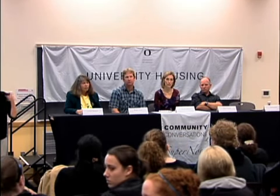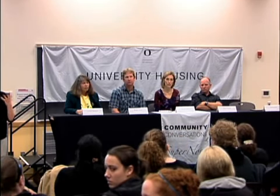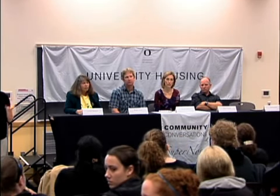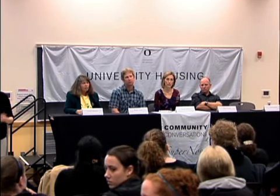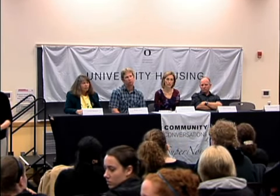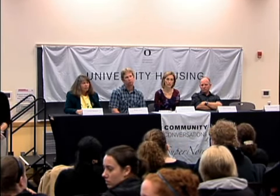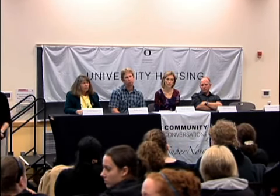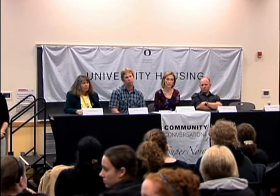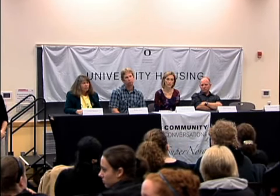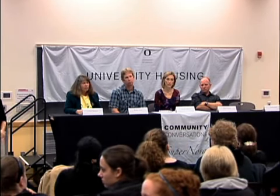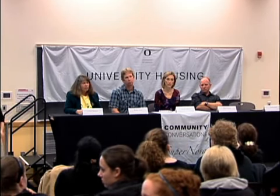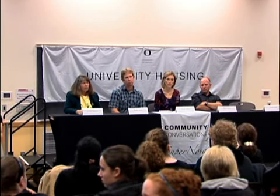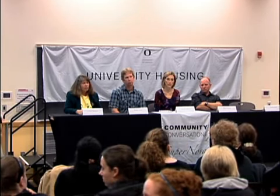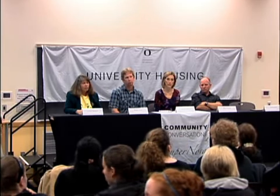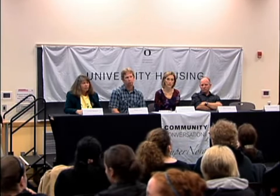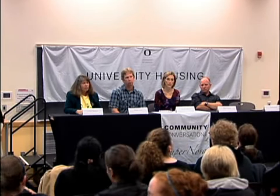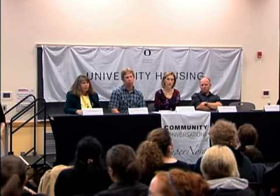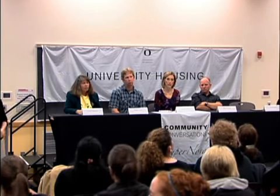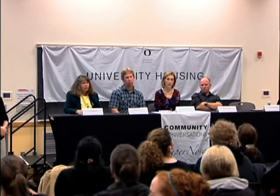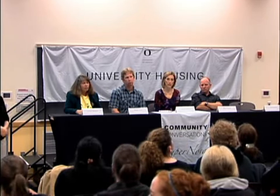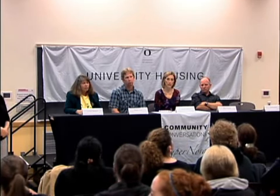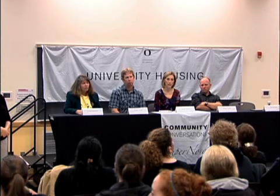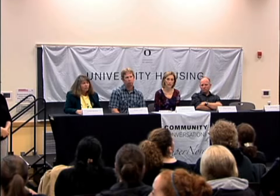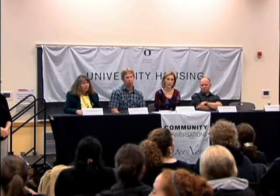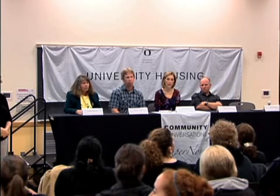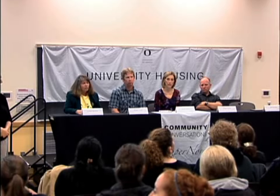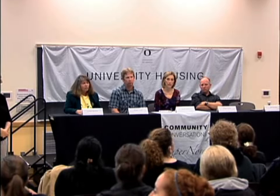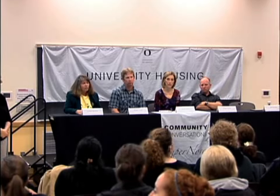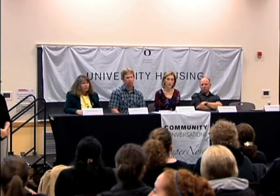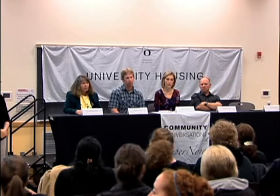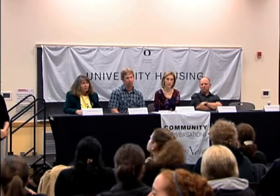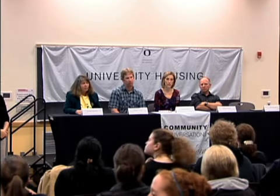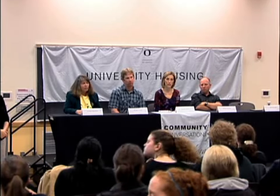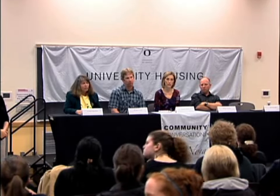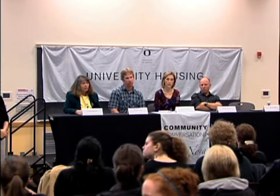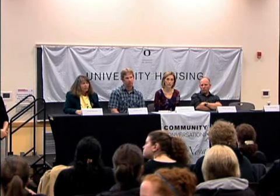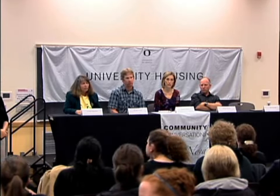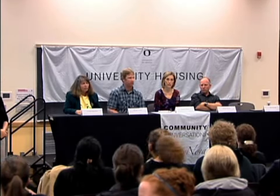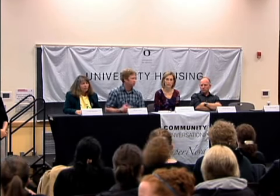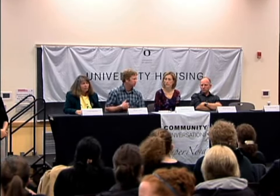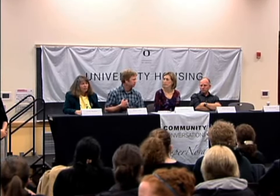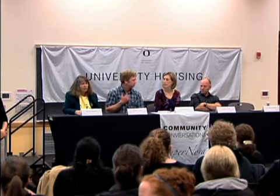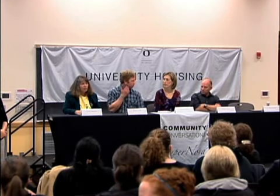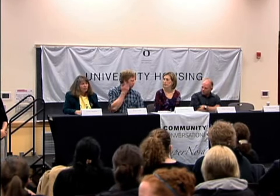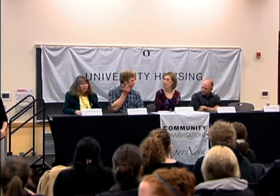AND SEEING ALSO THAT DEAF CULTURE, HOW IS IT DIFFERENT FROM THE U.S?